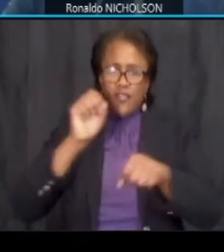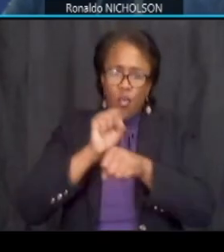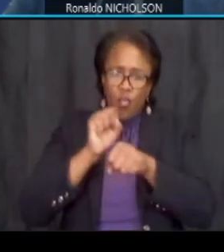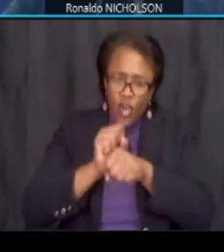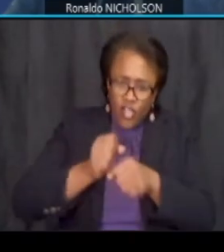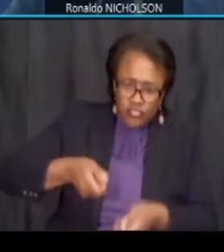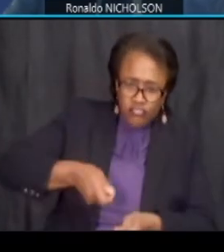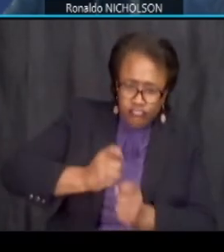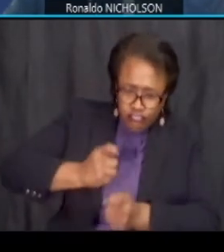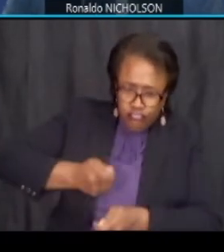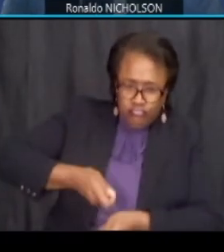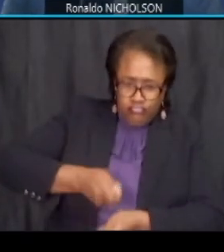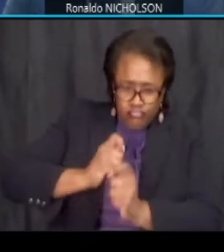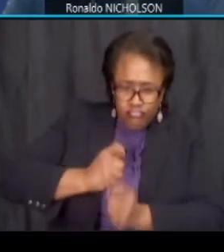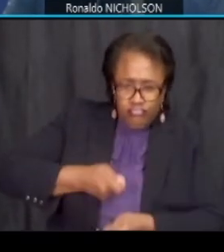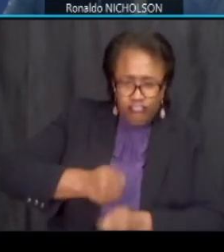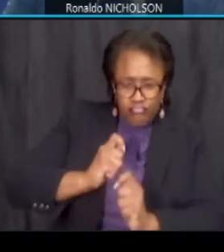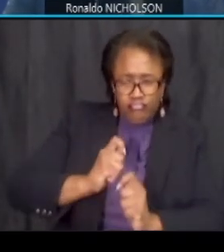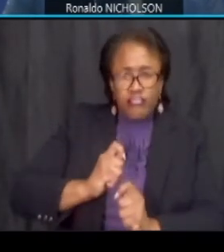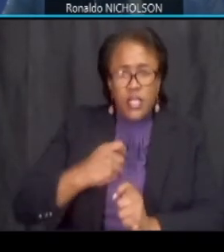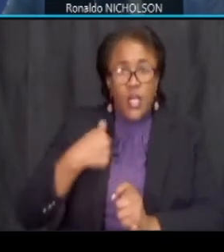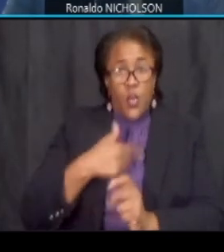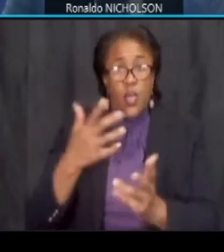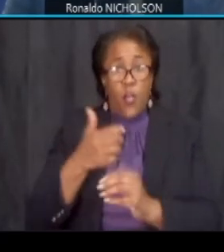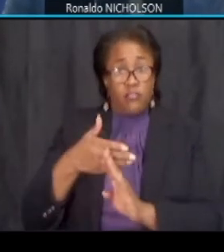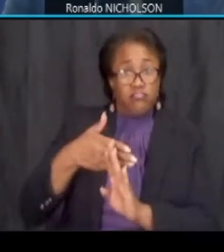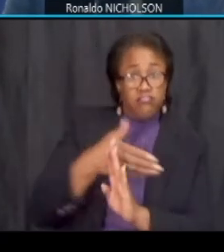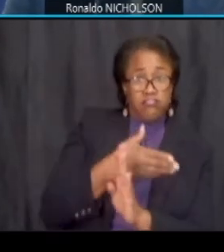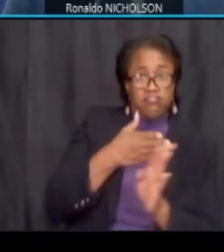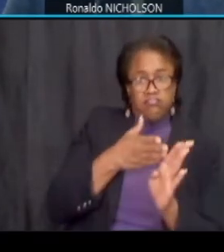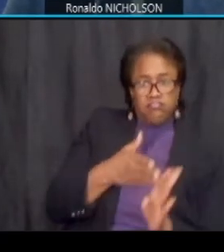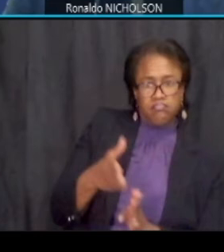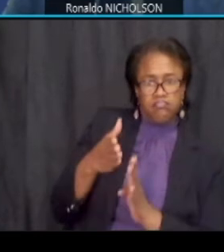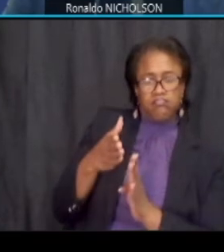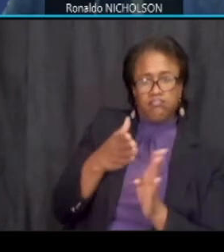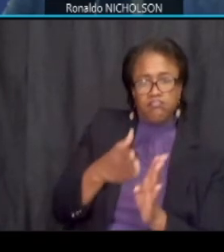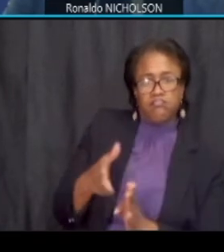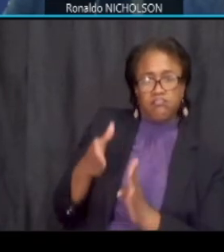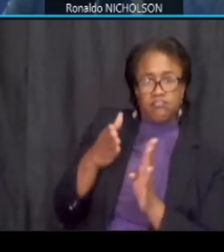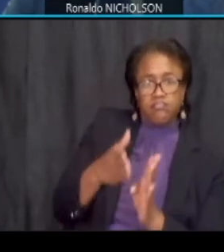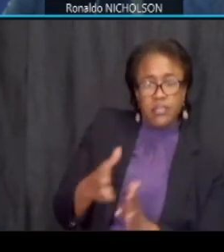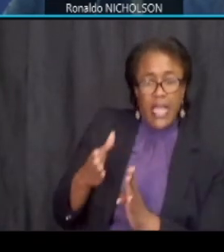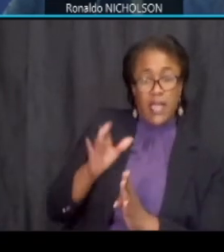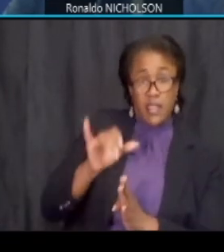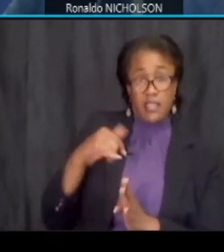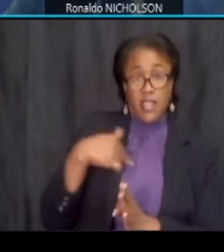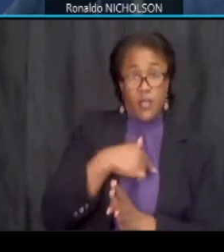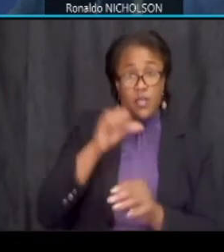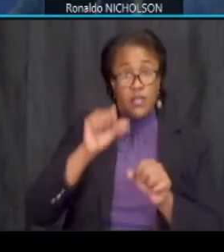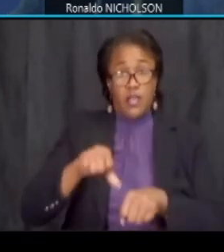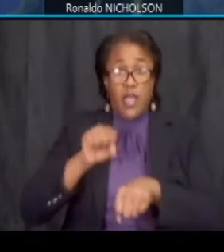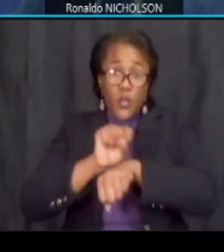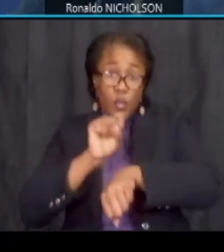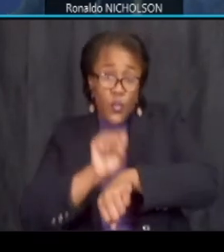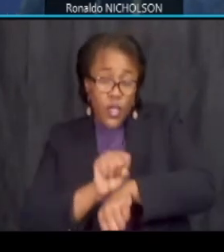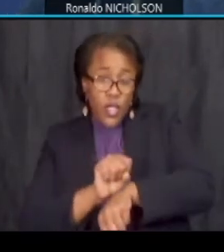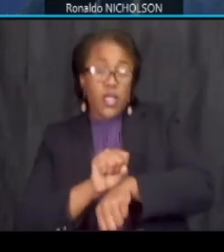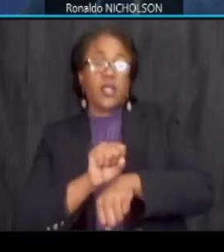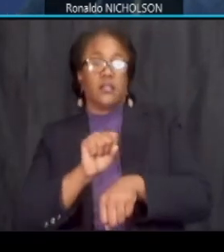we wanted to be proactive in planning providing a plan that we can work with first responders